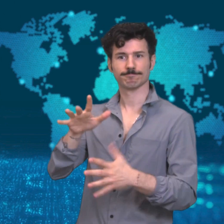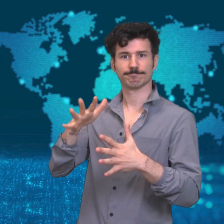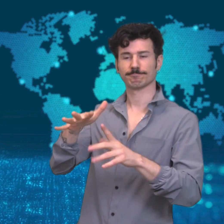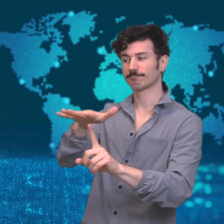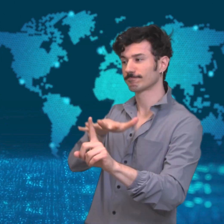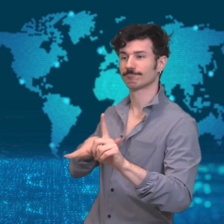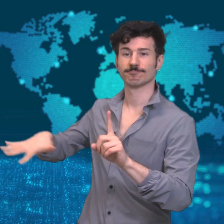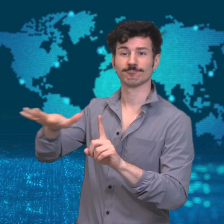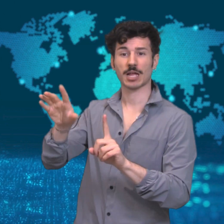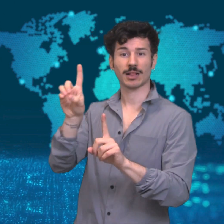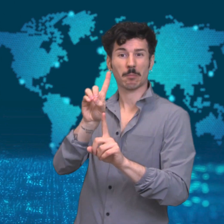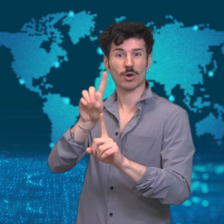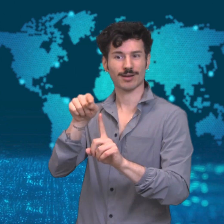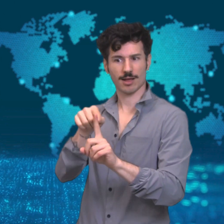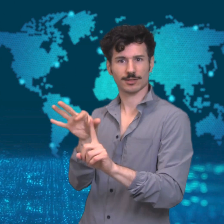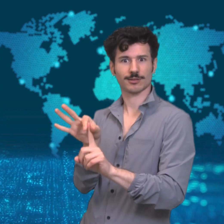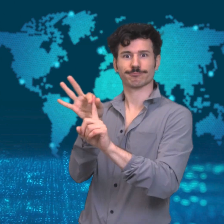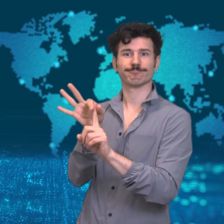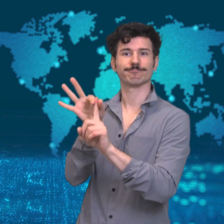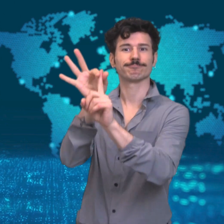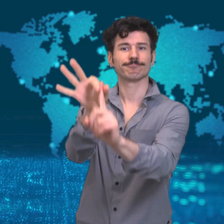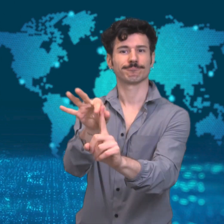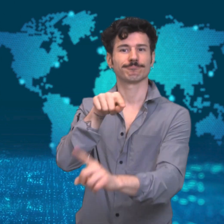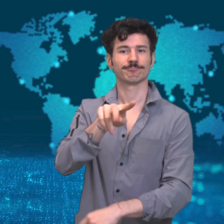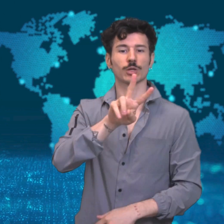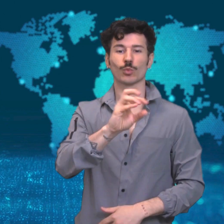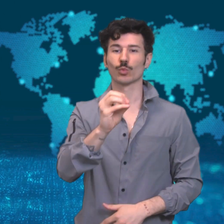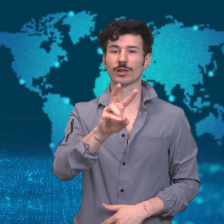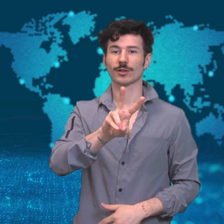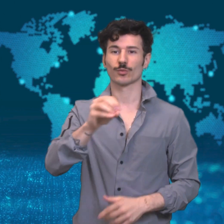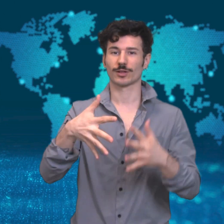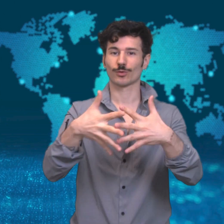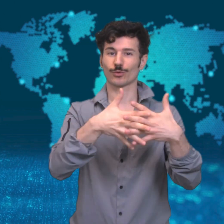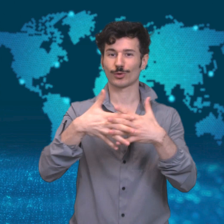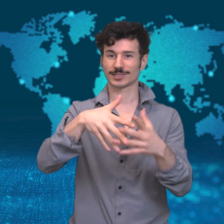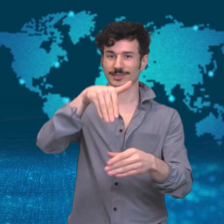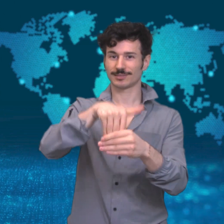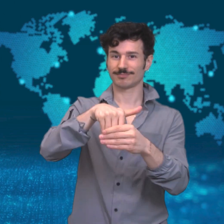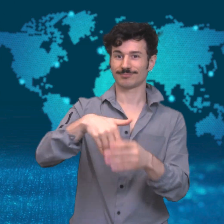Joe Biden who is now the presumptive Democratic